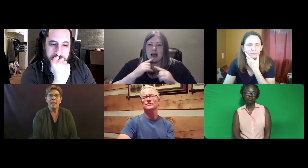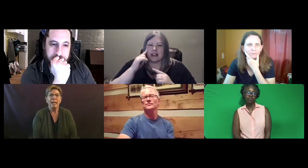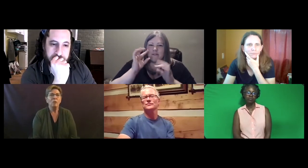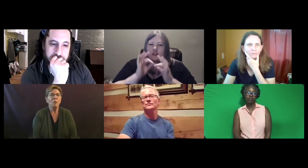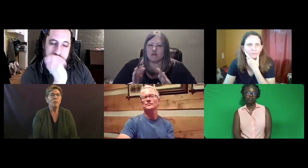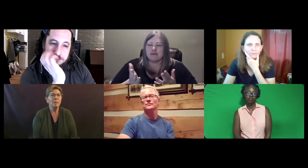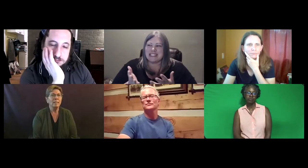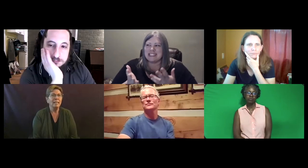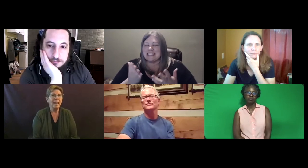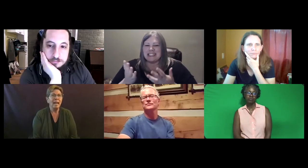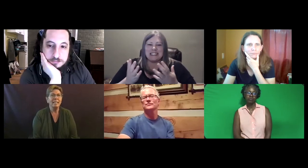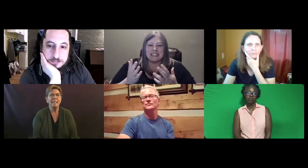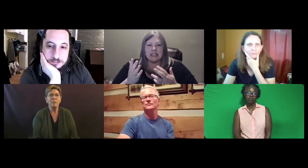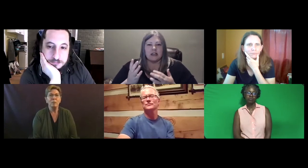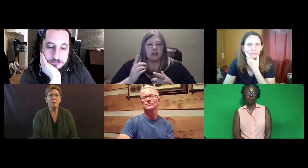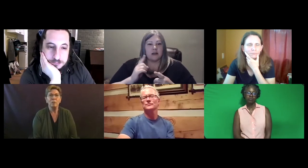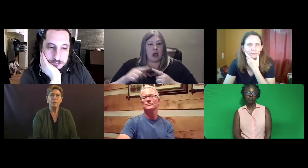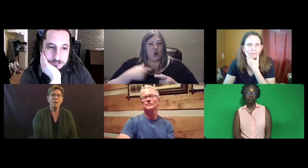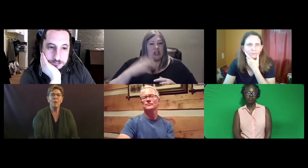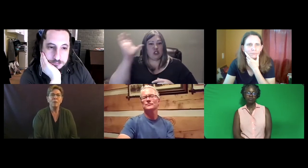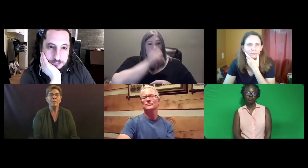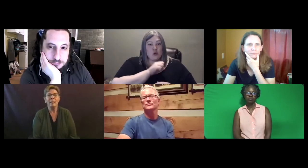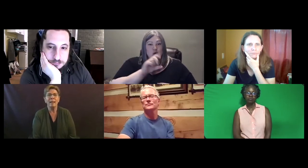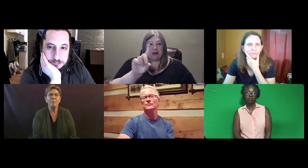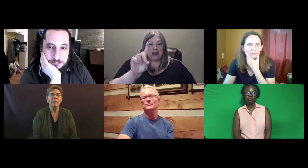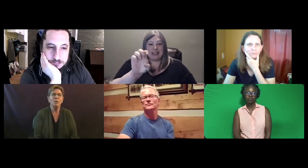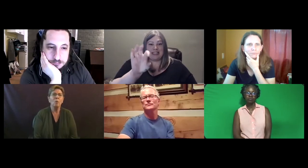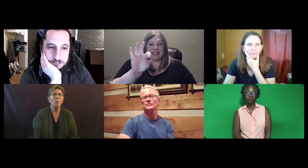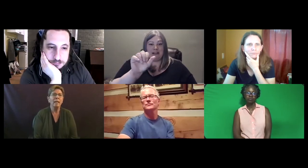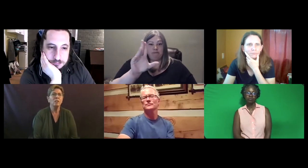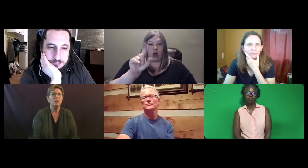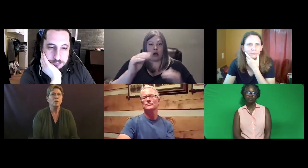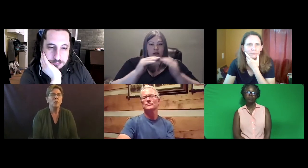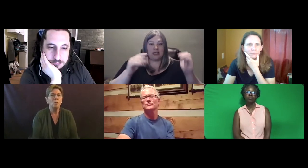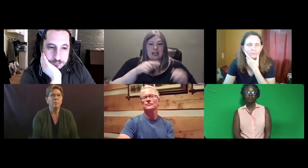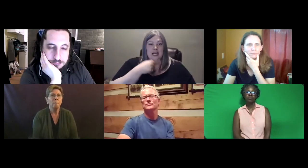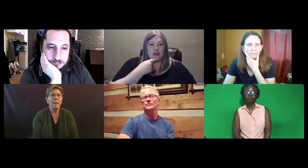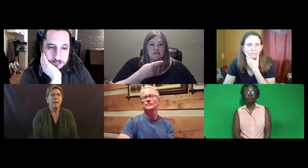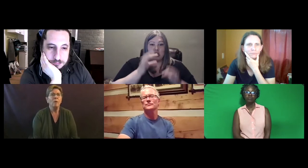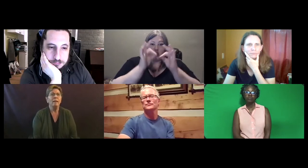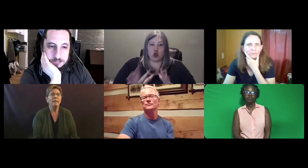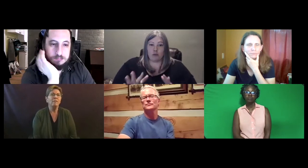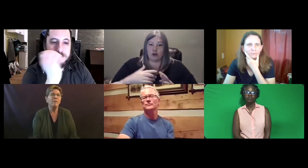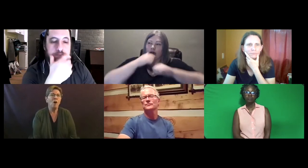And we talk about CDIs and deaf interpreters, yeah, you know, but we assume the default